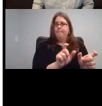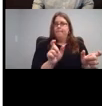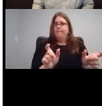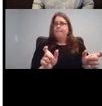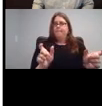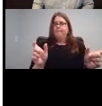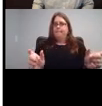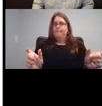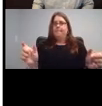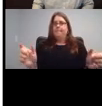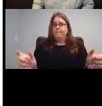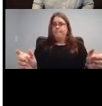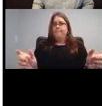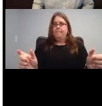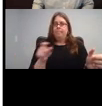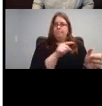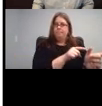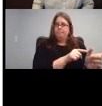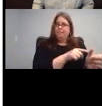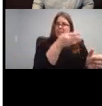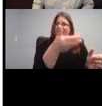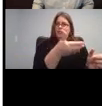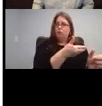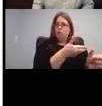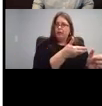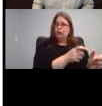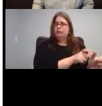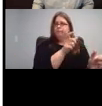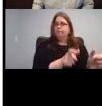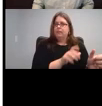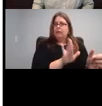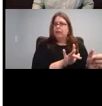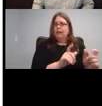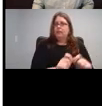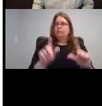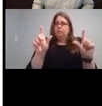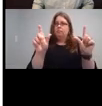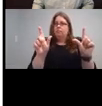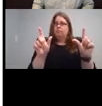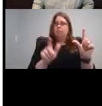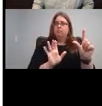As you if you click on each tab, see, it'll take you to all the